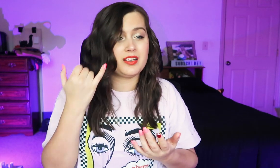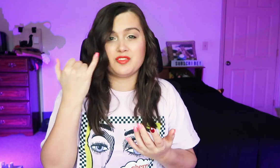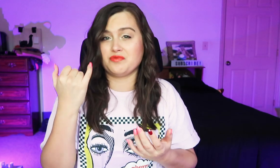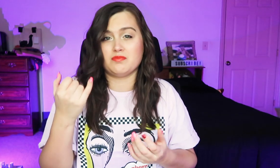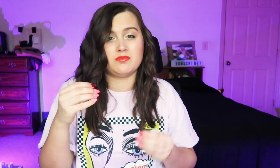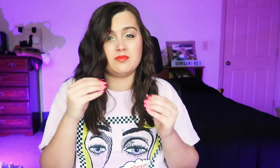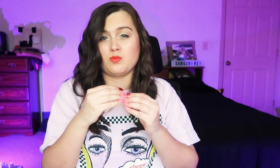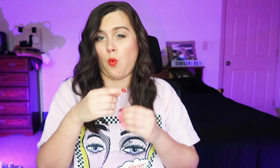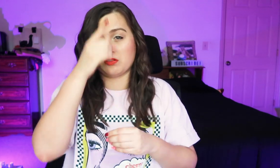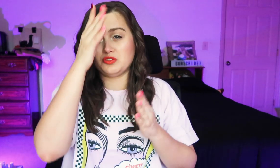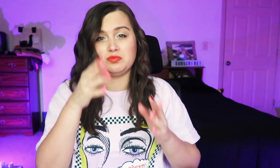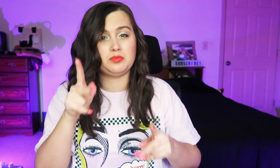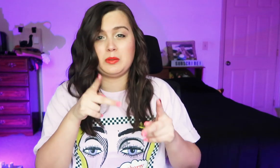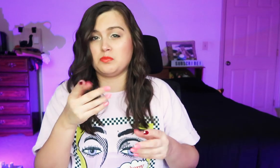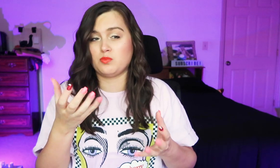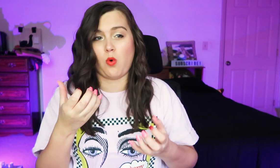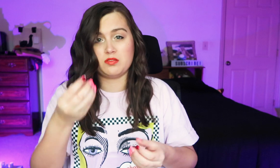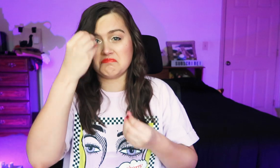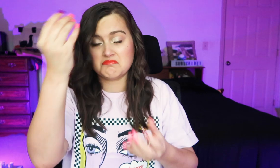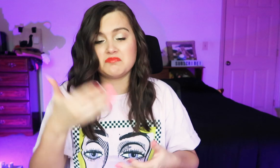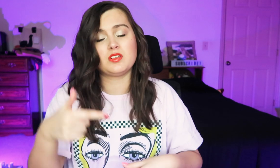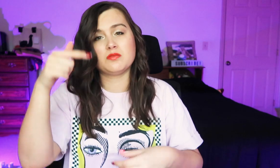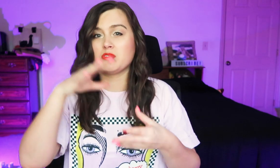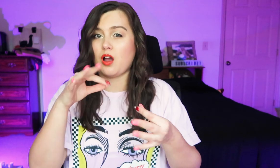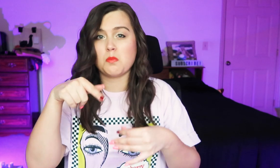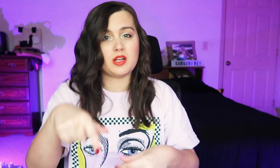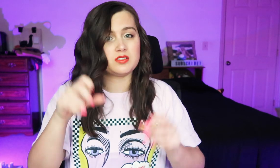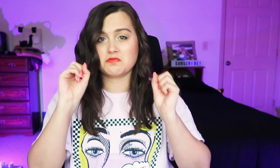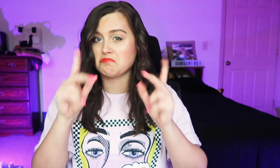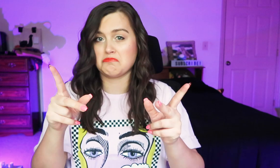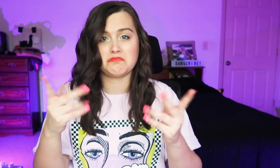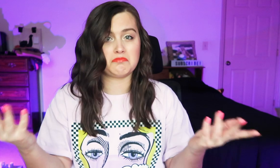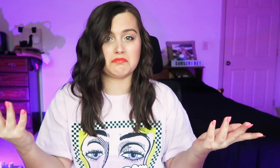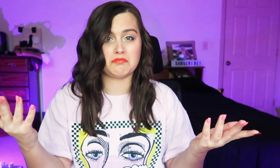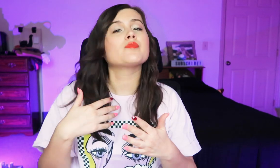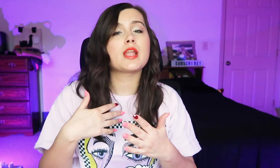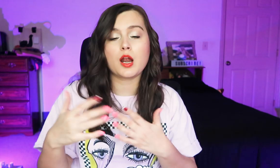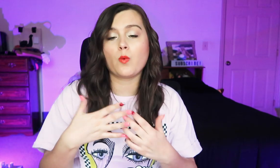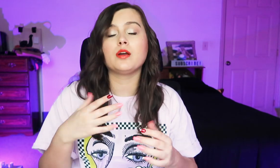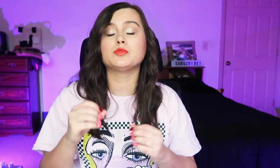If German folks want to let me know in the comments, go ahead. Anyway.